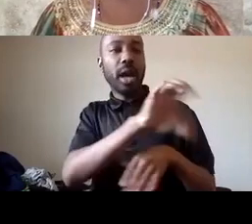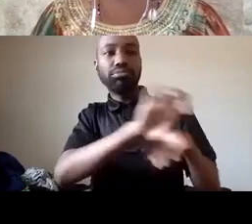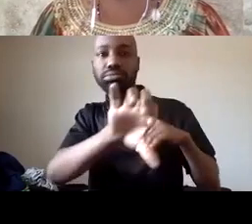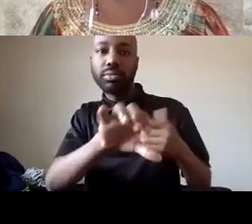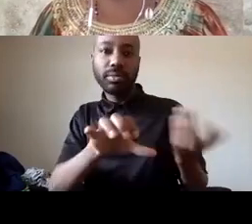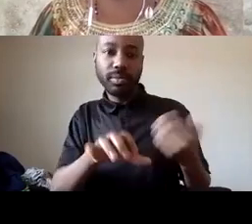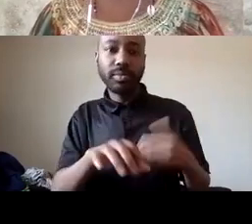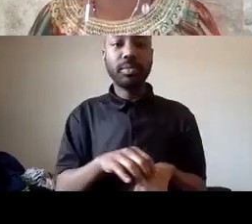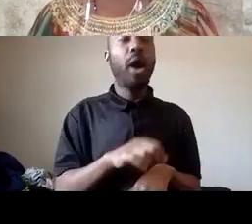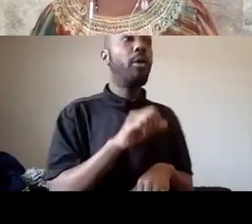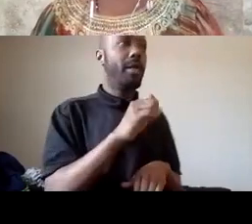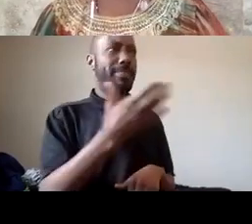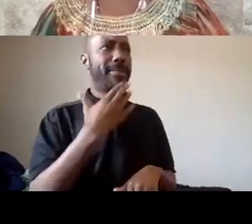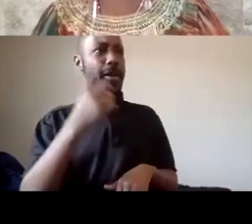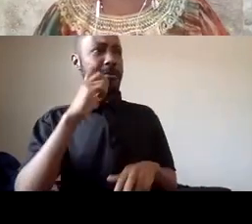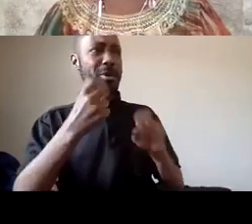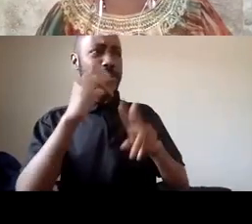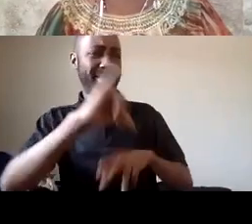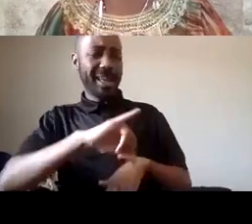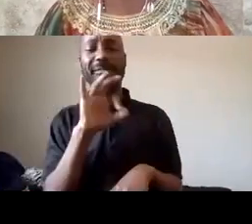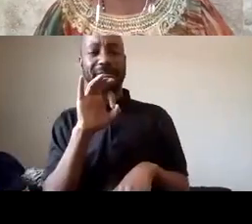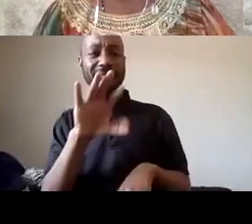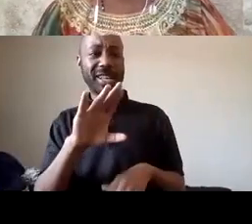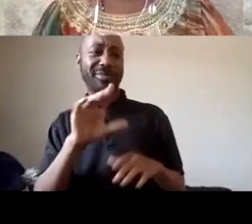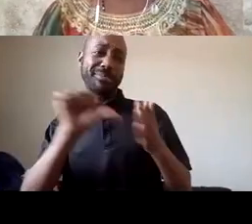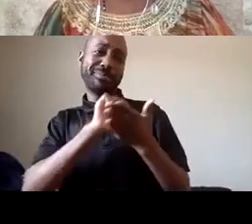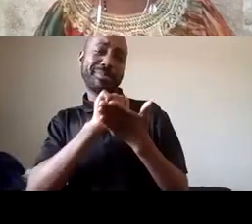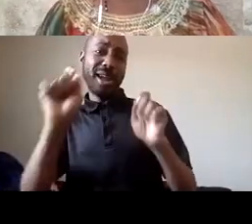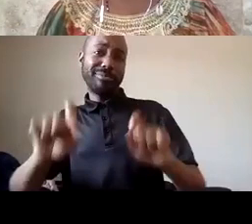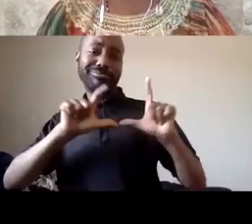facebook page and watch these town halls um